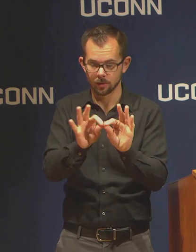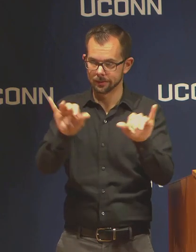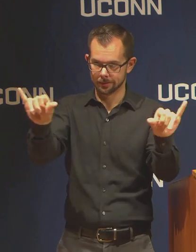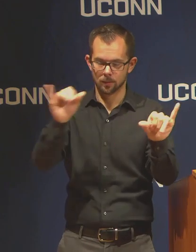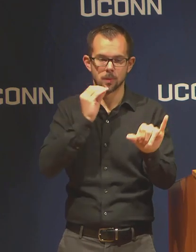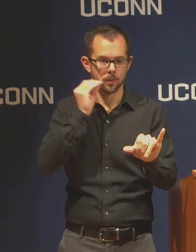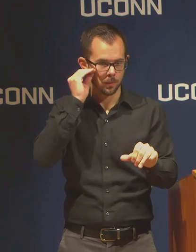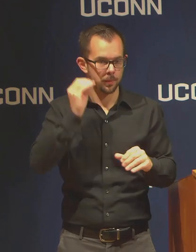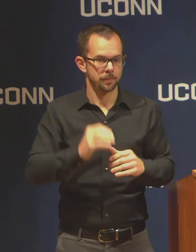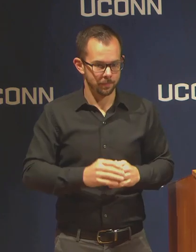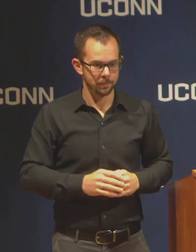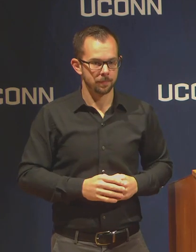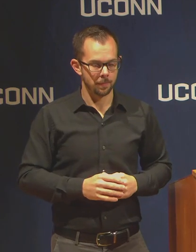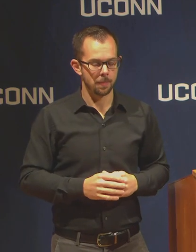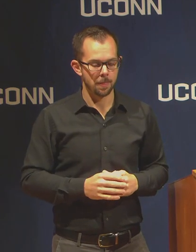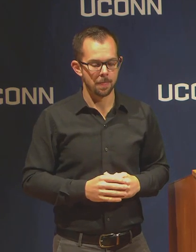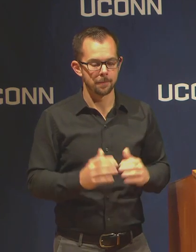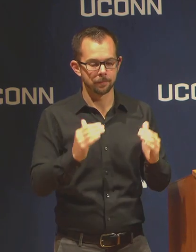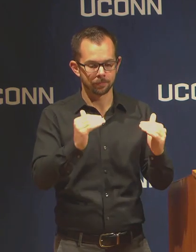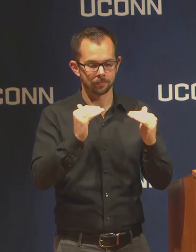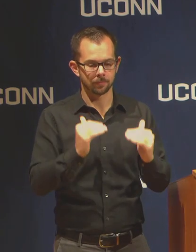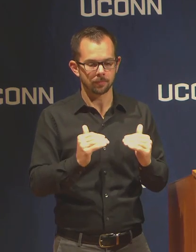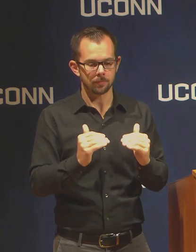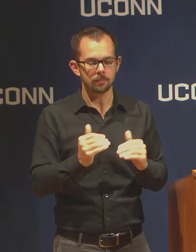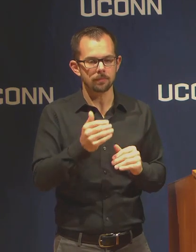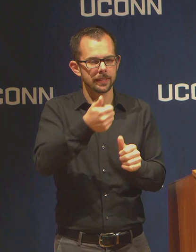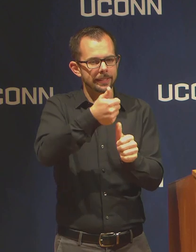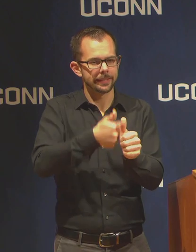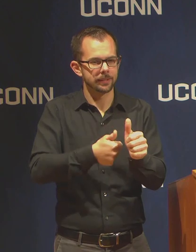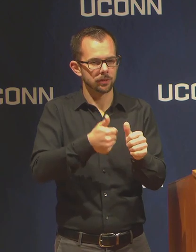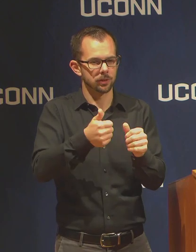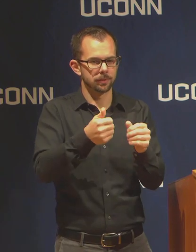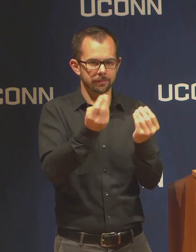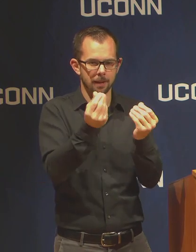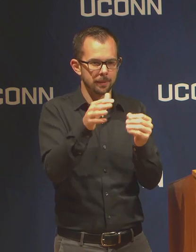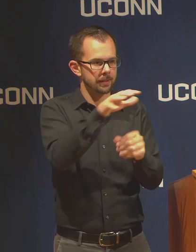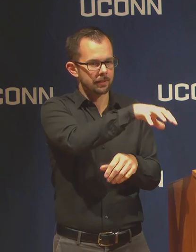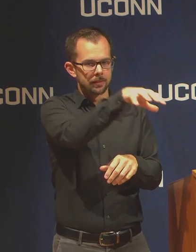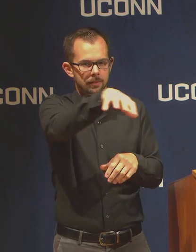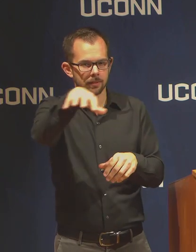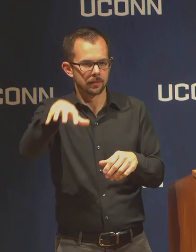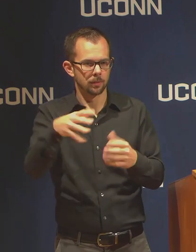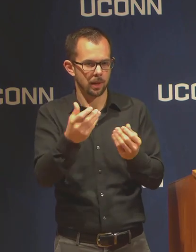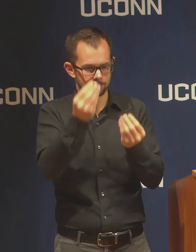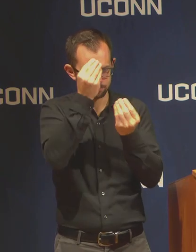A little update on the status at each of our campuses. Stanford is basically for